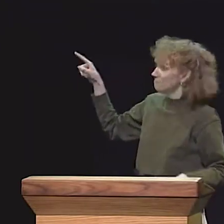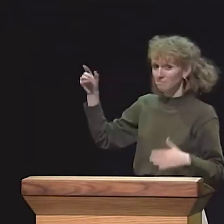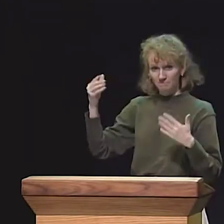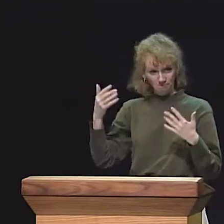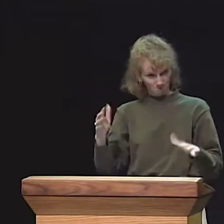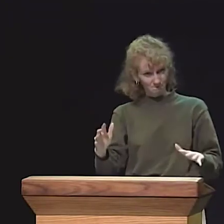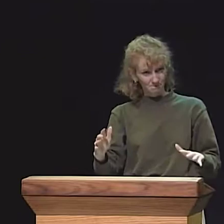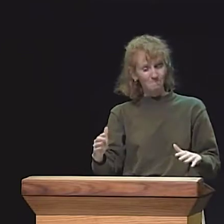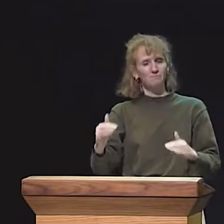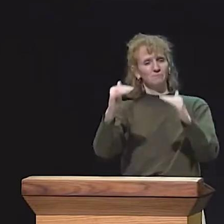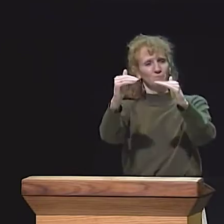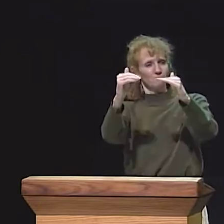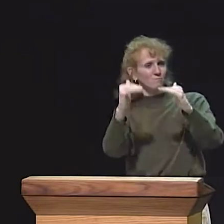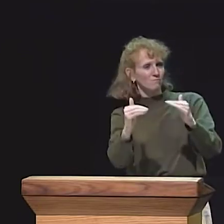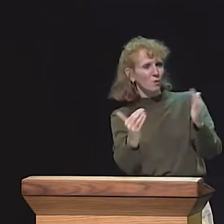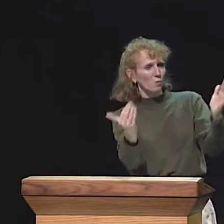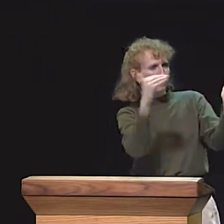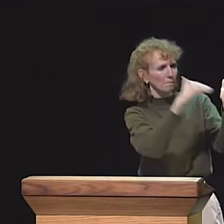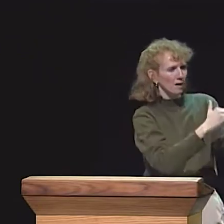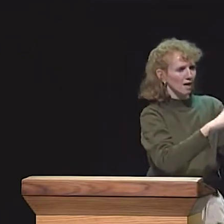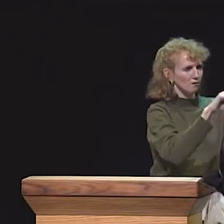AND A MUCH MORE DETAILED DISCUSSION AMONG THE CHILDREN.